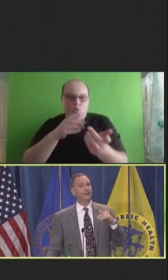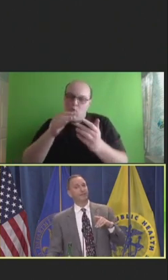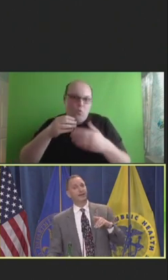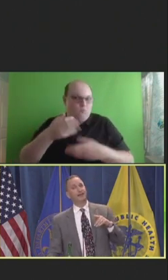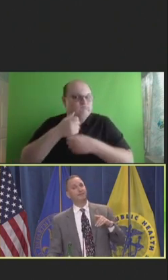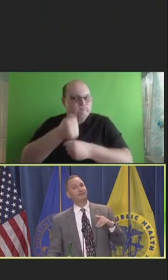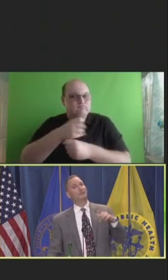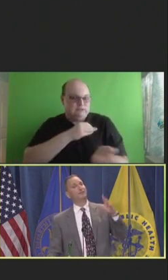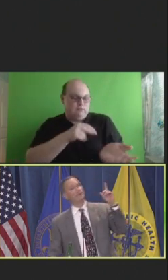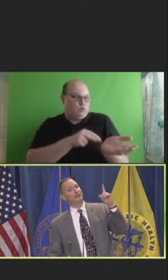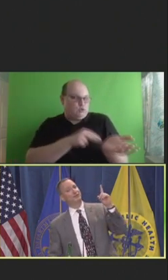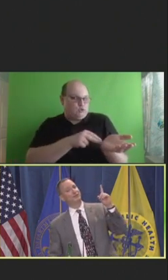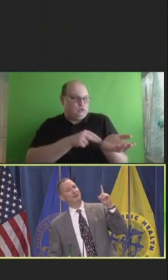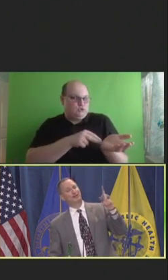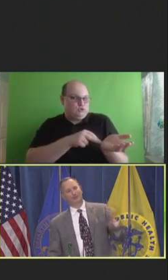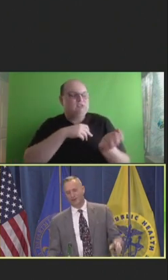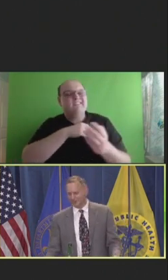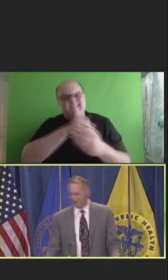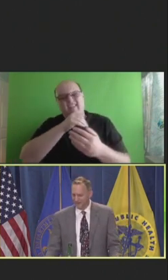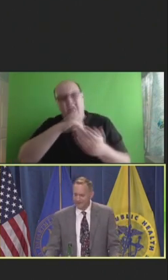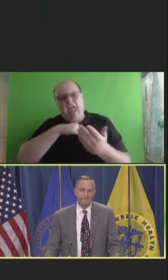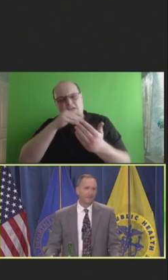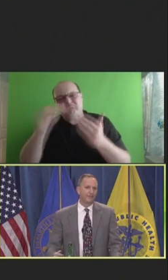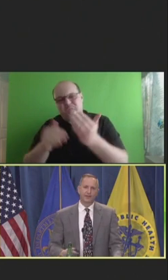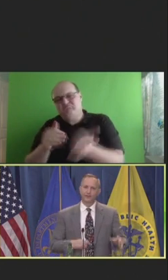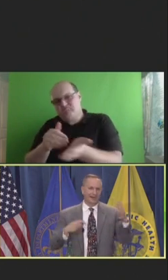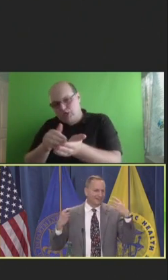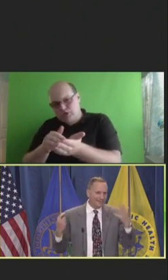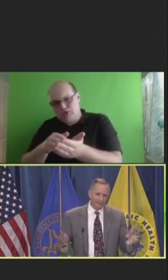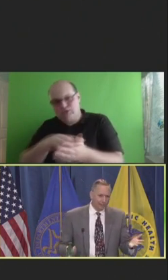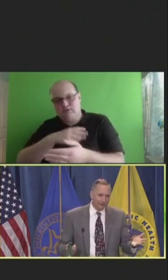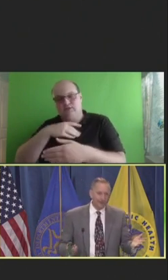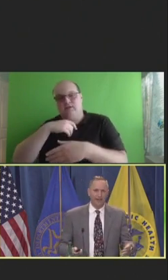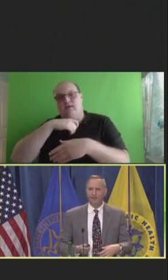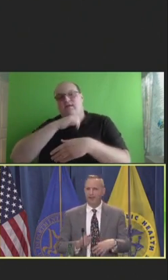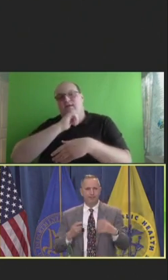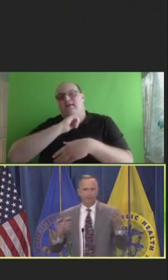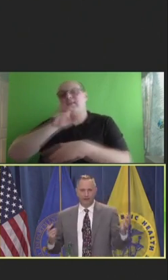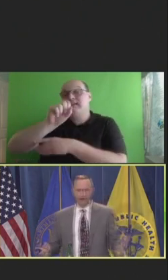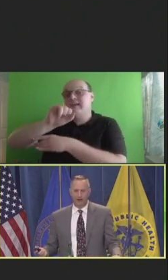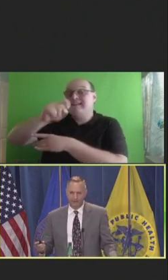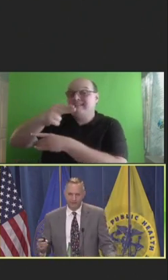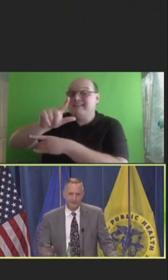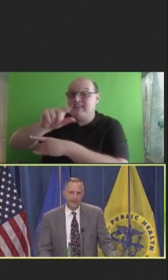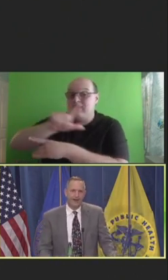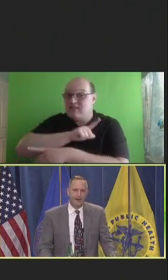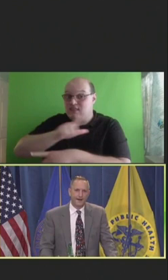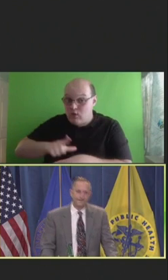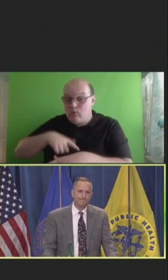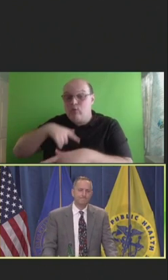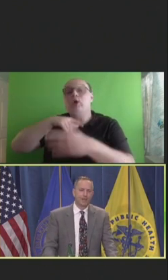But if you break it up by specialty pediatricians right up there with nurses followed by Sith Lord and then member of Congress.